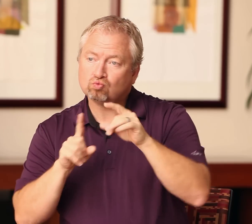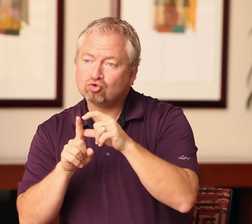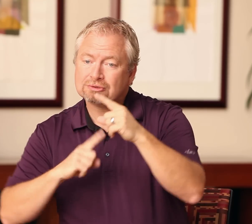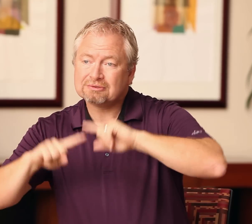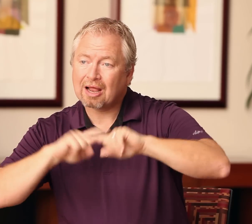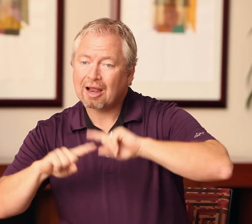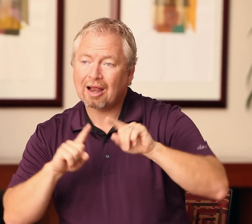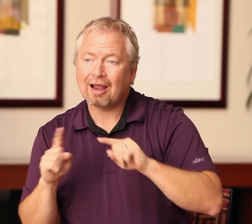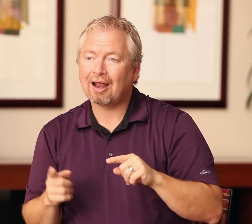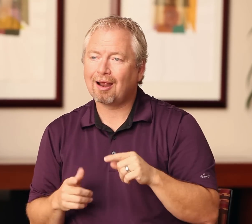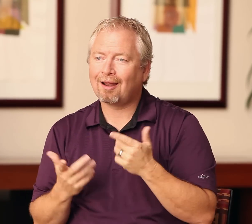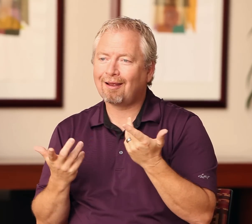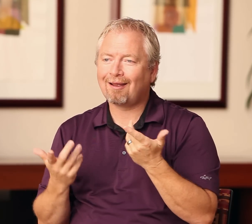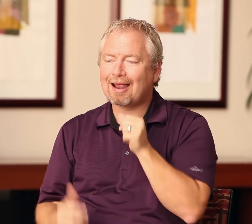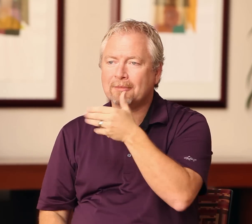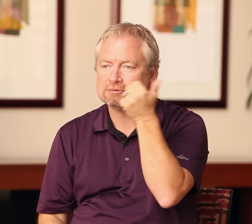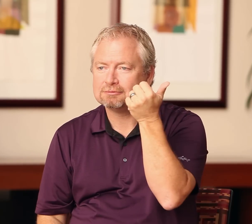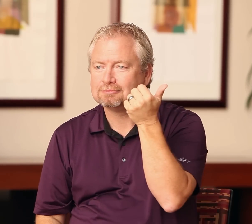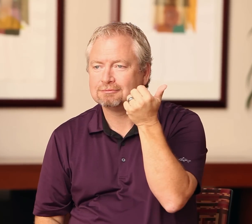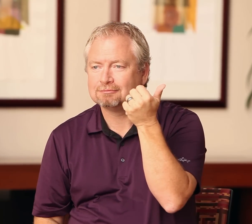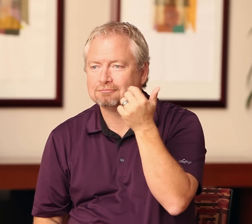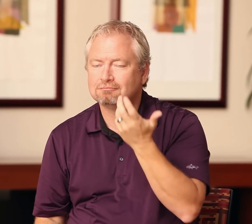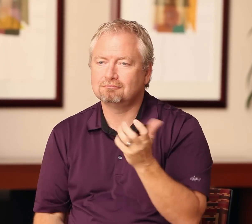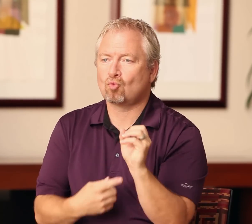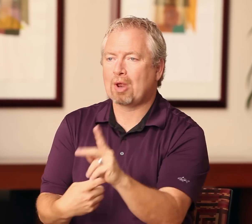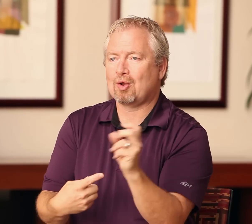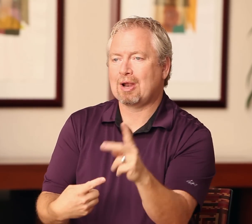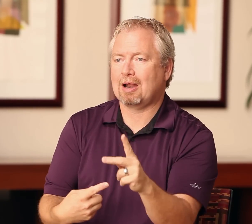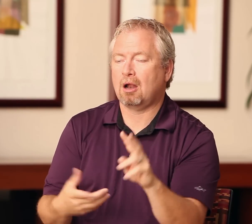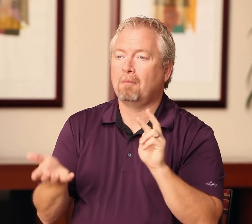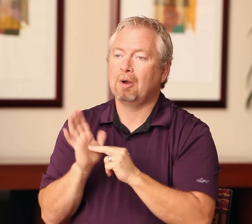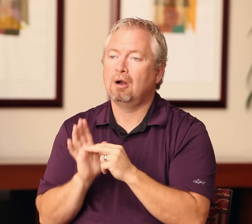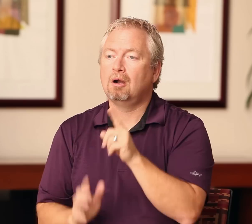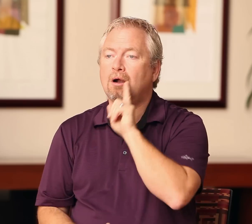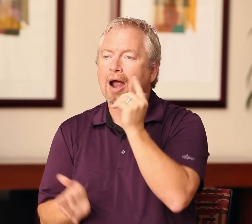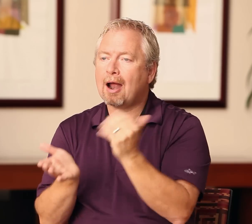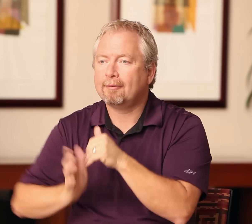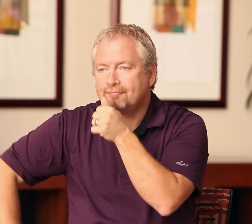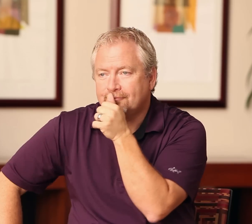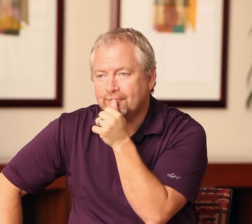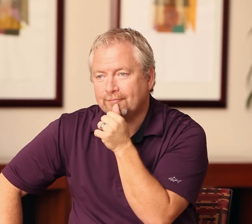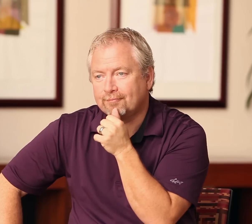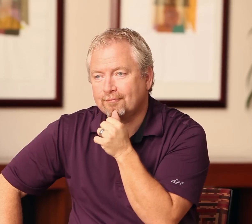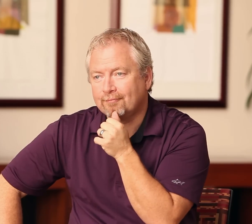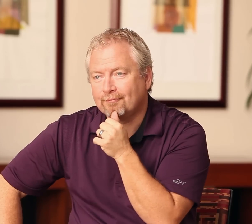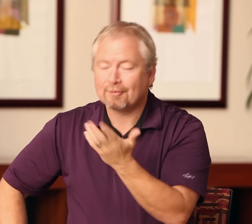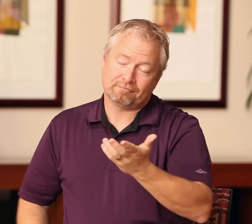their choice of words and signs are not always the best possible. These are things that the deaf client must put up with.